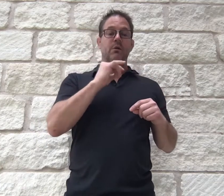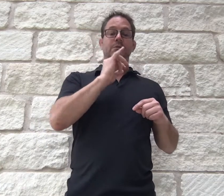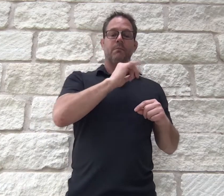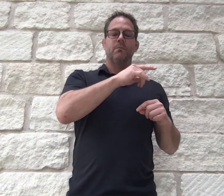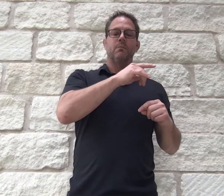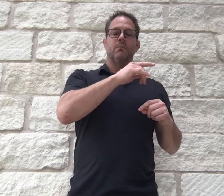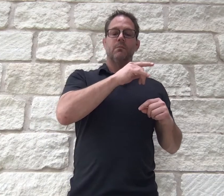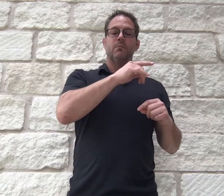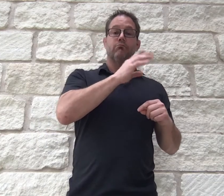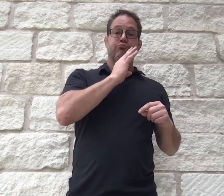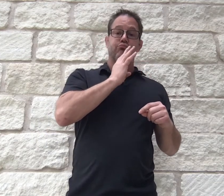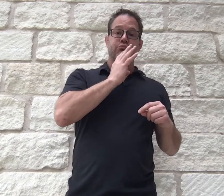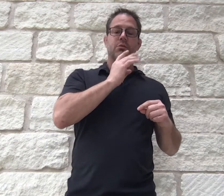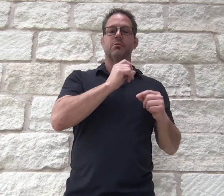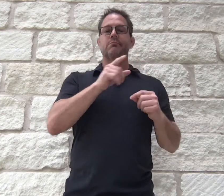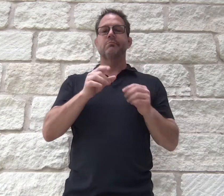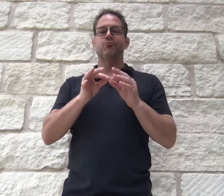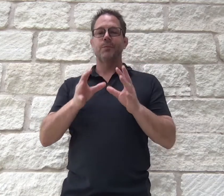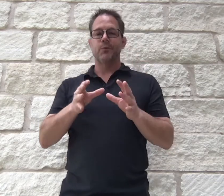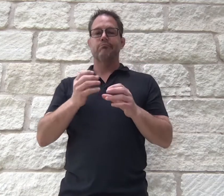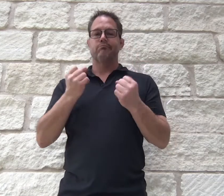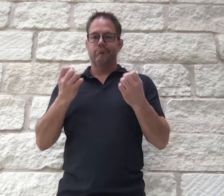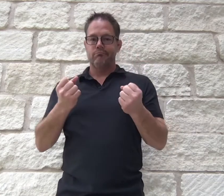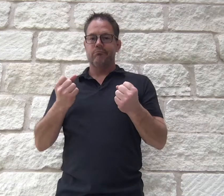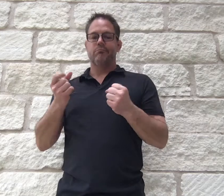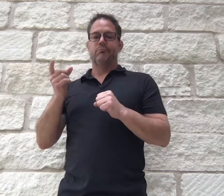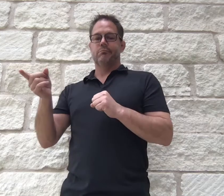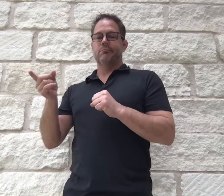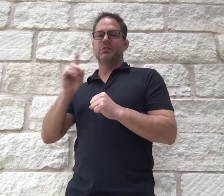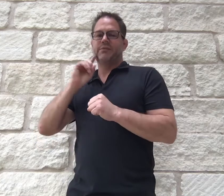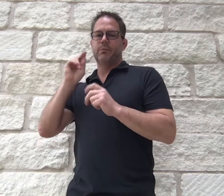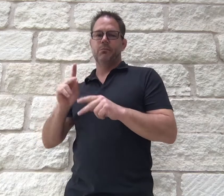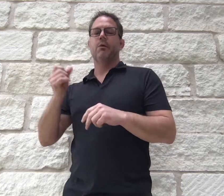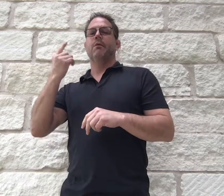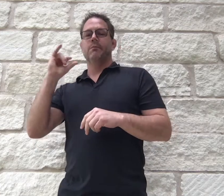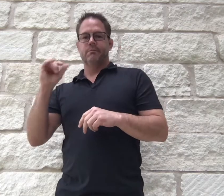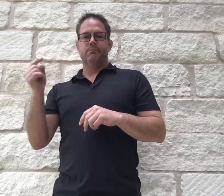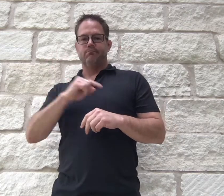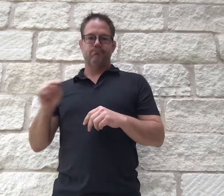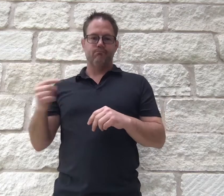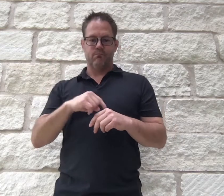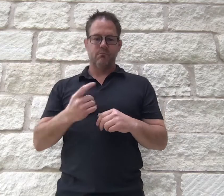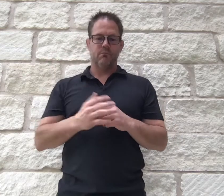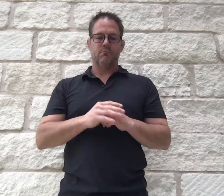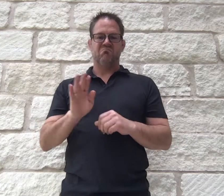When the non-signer speaks, the interpreter will sign accordingly, so the deaf user receives the communication from the speaker.